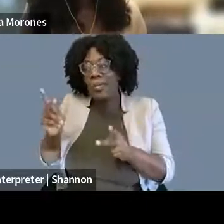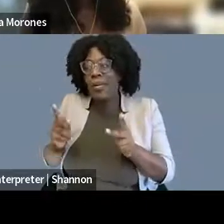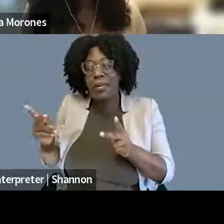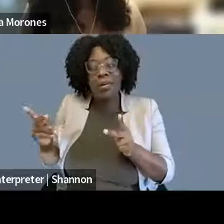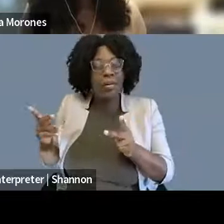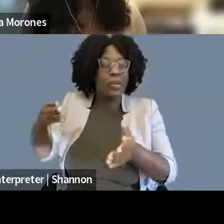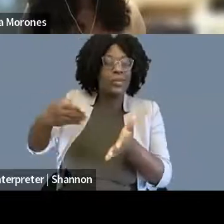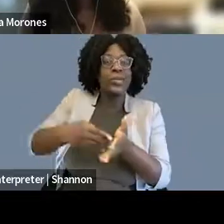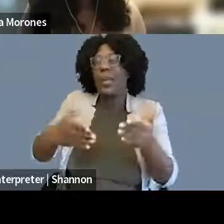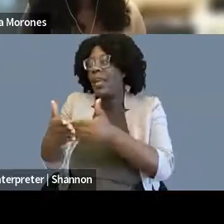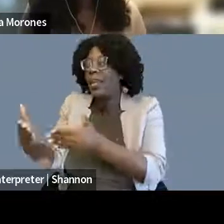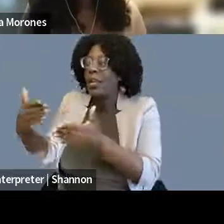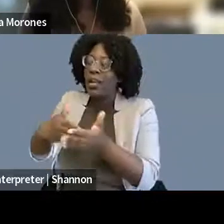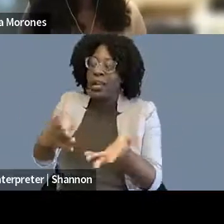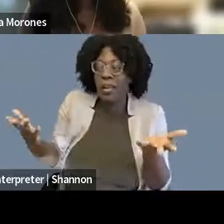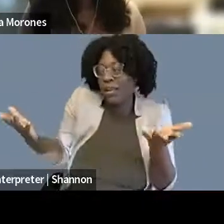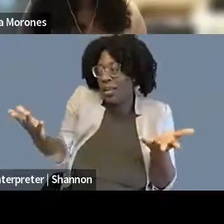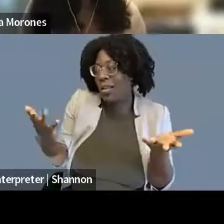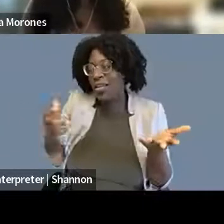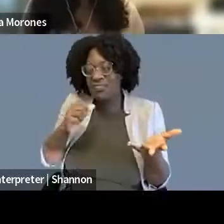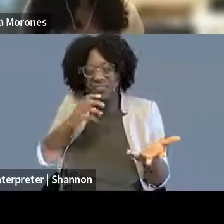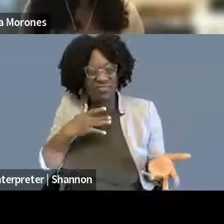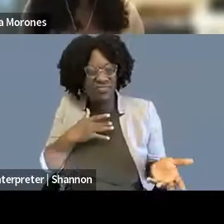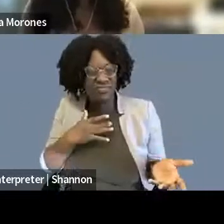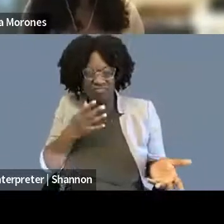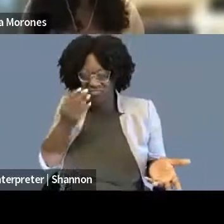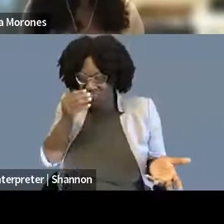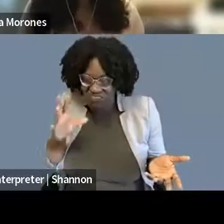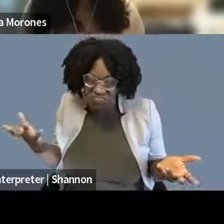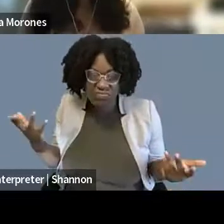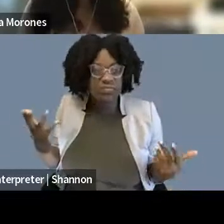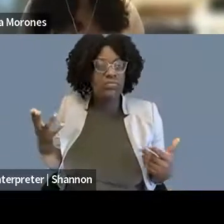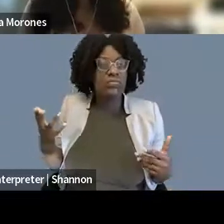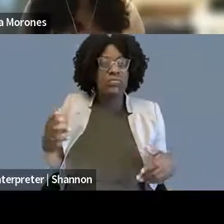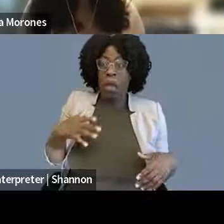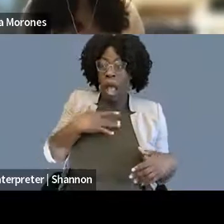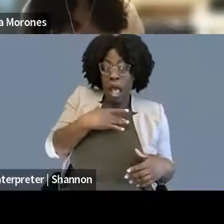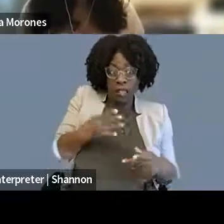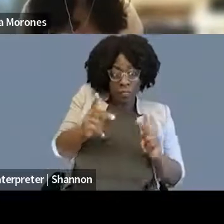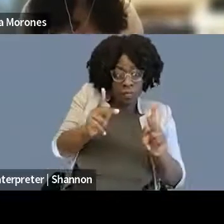instead of just the gestalt, of I didn't like the experience, I really sat with it and interrogated, okay, what were the parts that I liked about it,